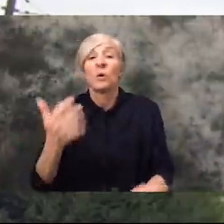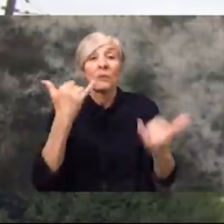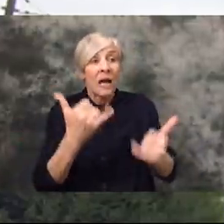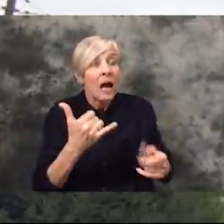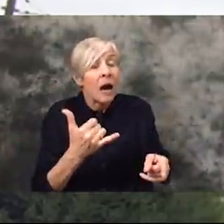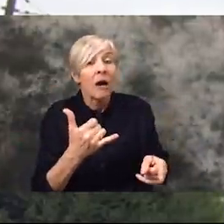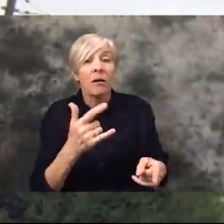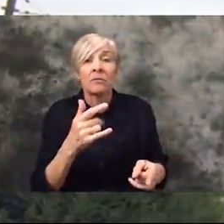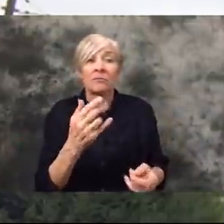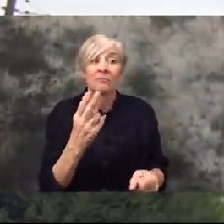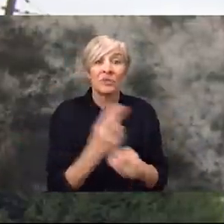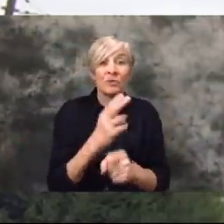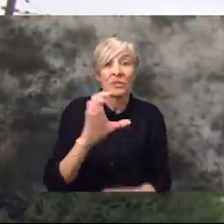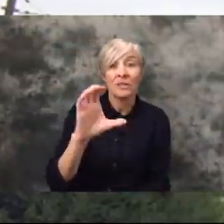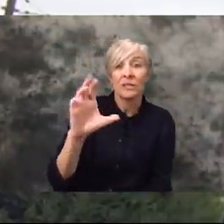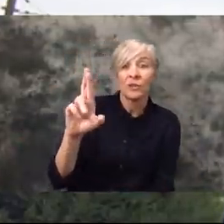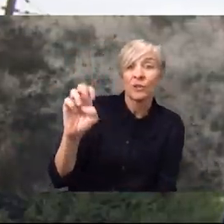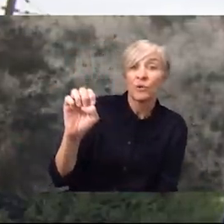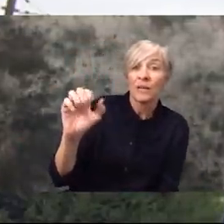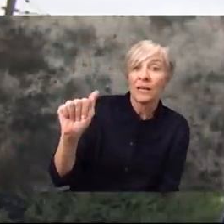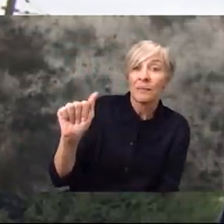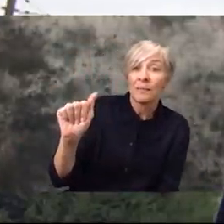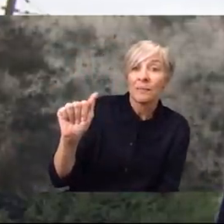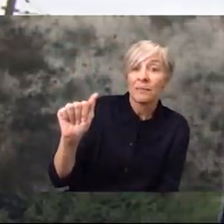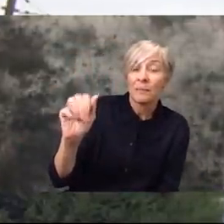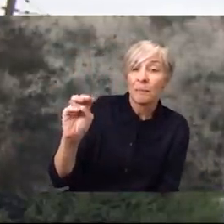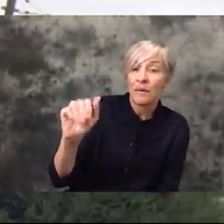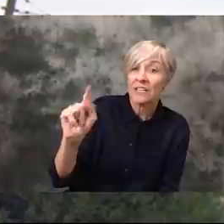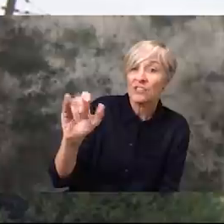crematoriums as well. Now of course this is...